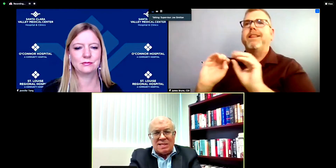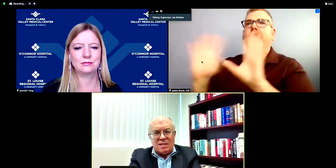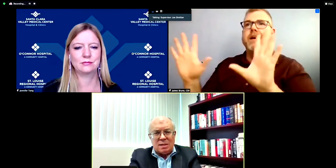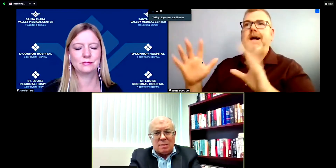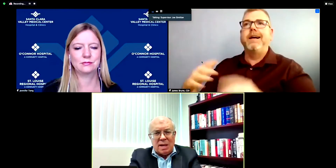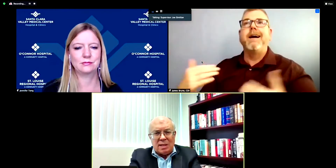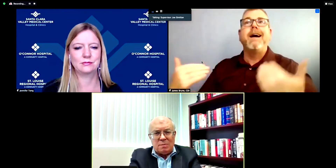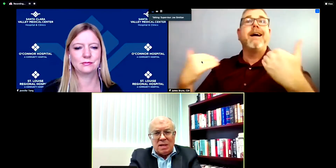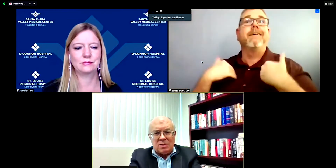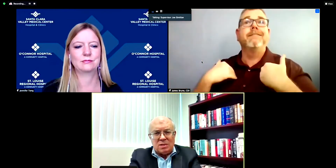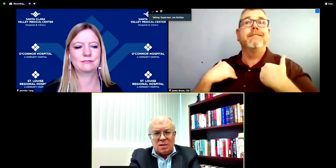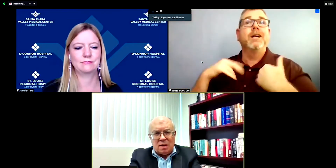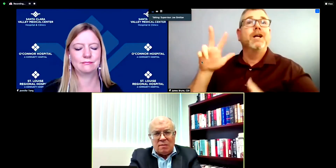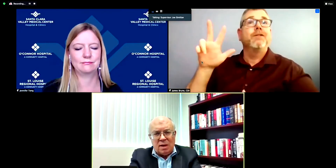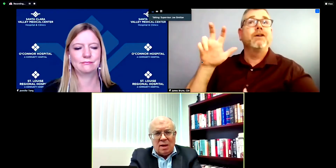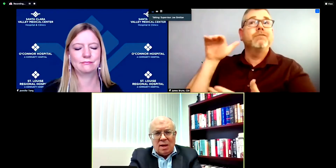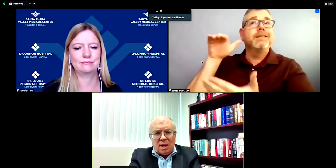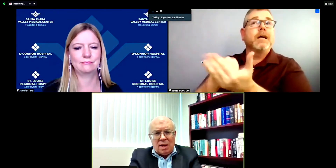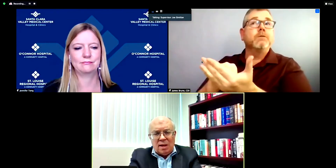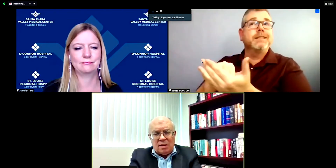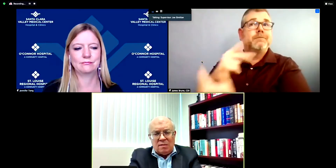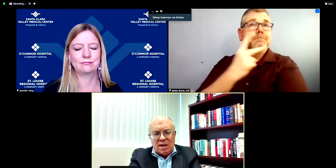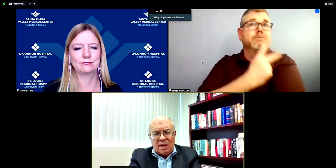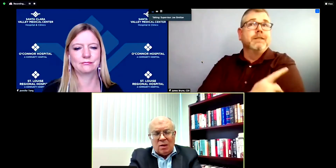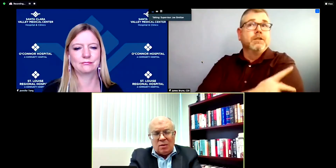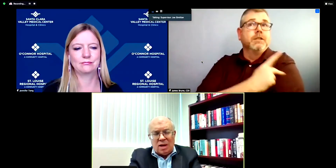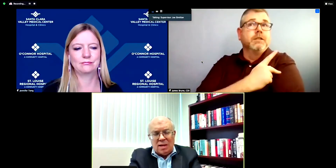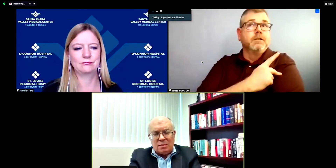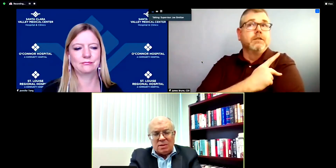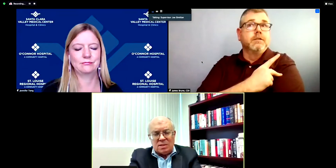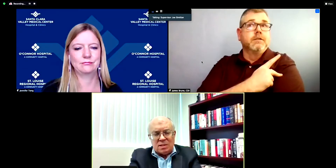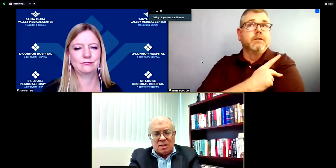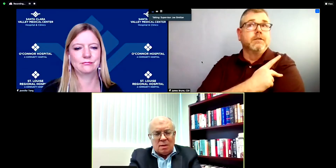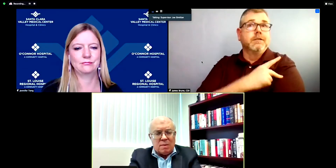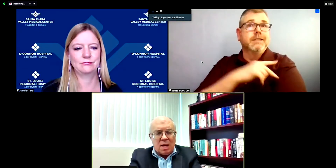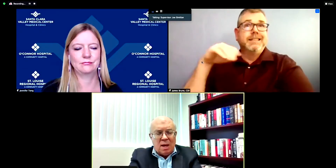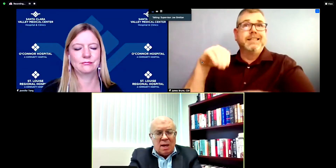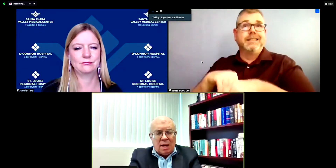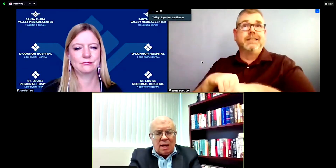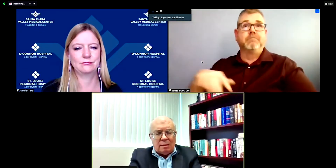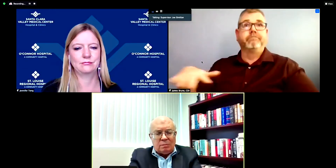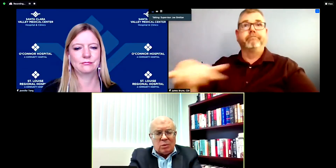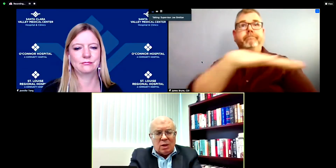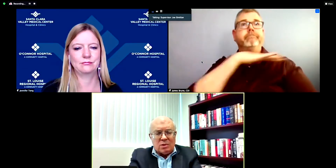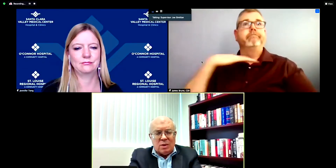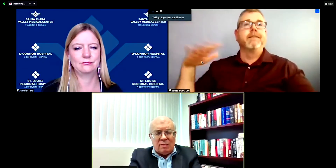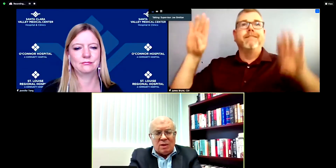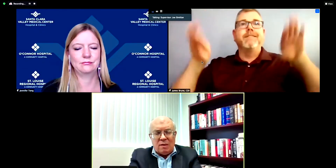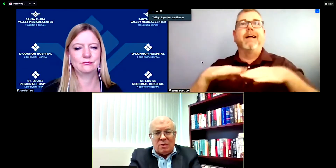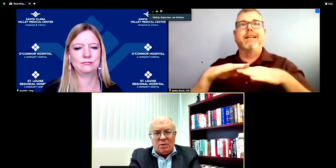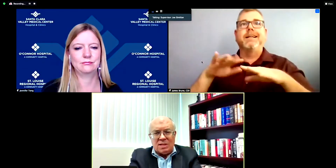system as patients of uh the Valley Health and Hospital System, we also have a lot of folks in